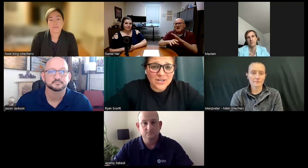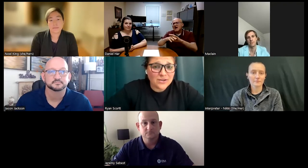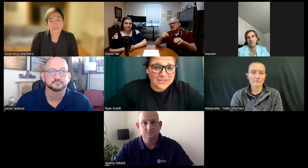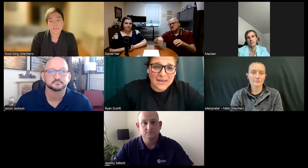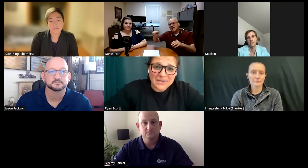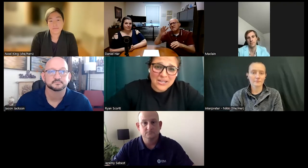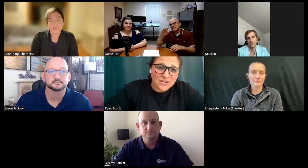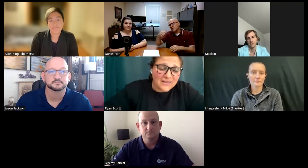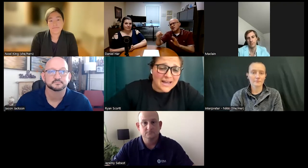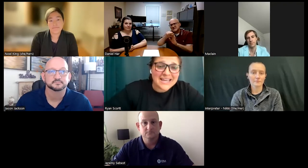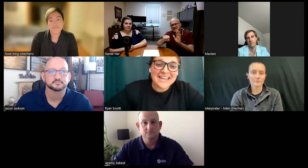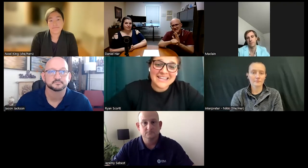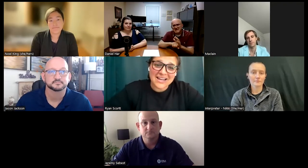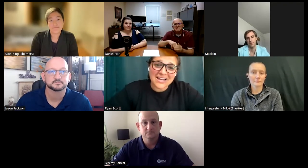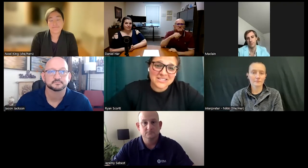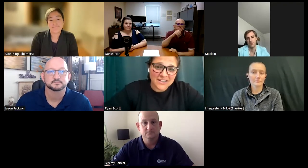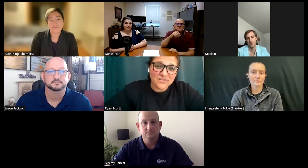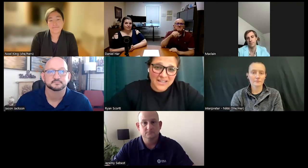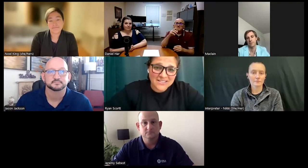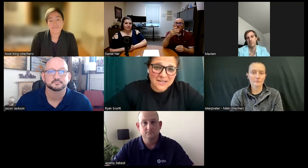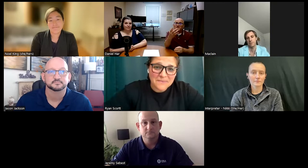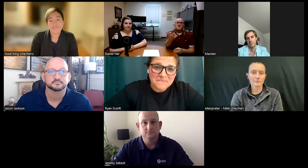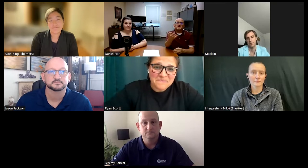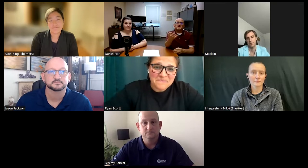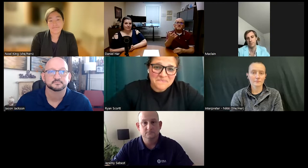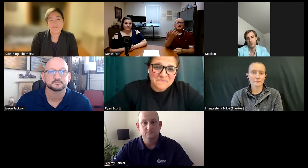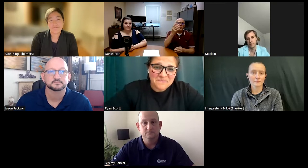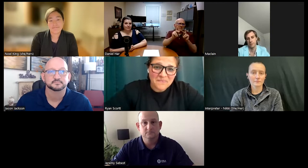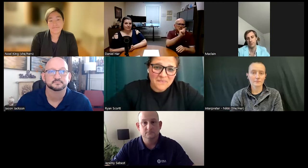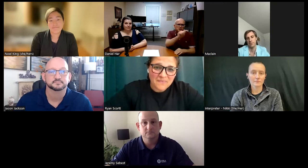each other, what's happening here in Alaska and outside of Alaska.